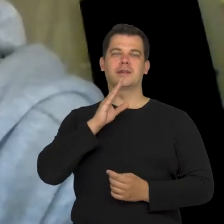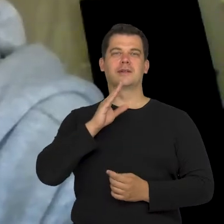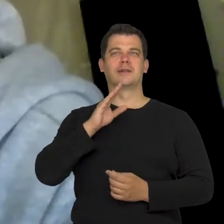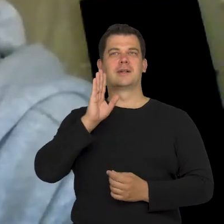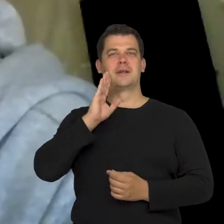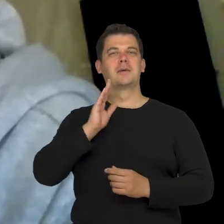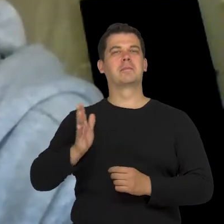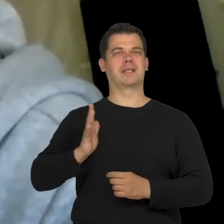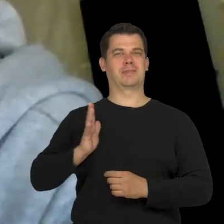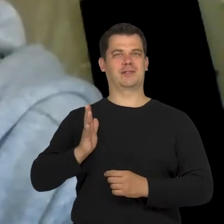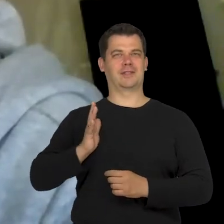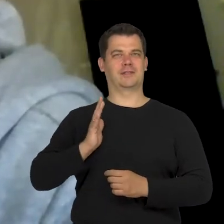because this is hard.